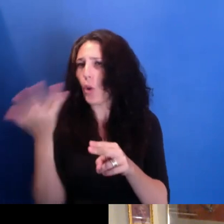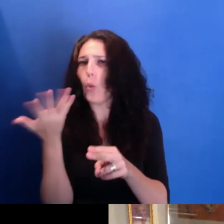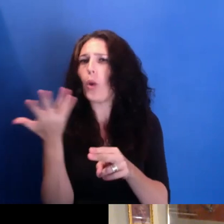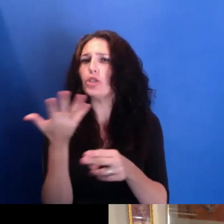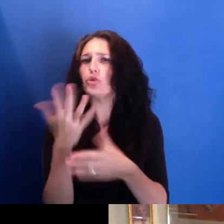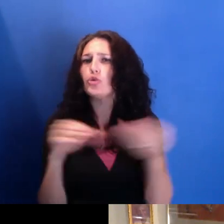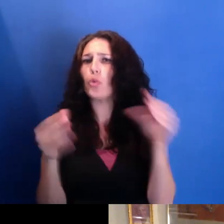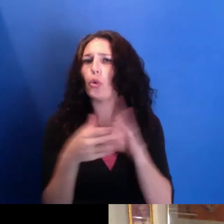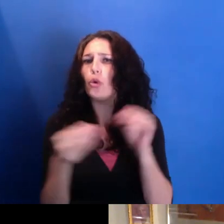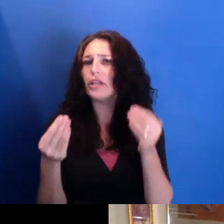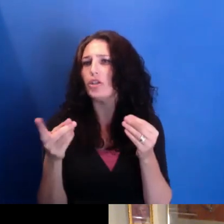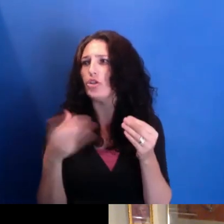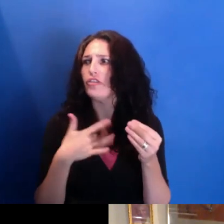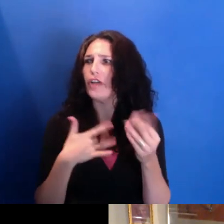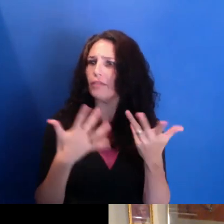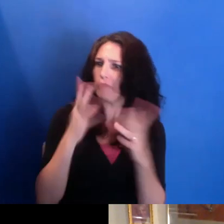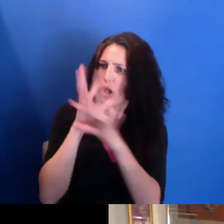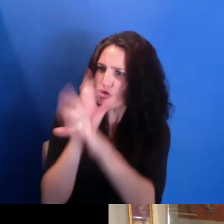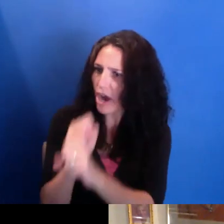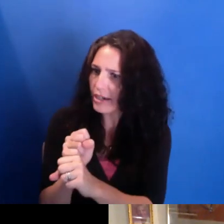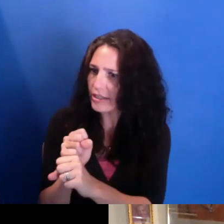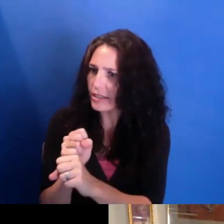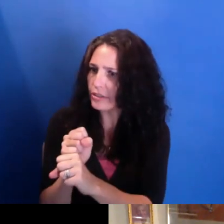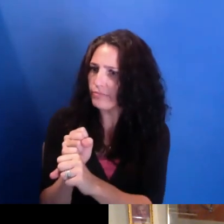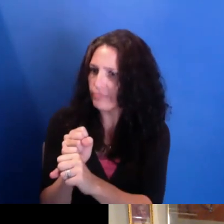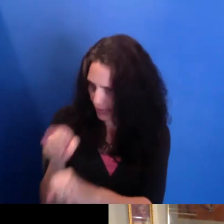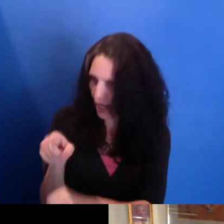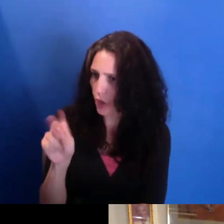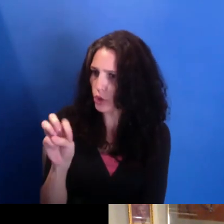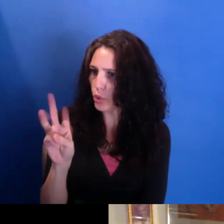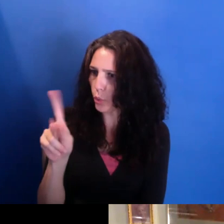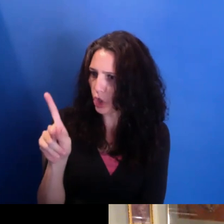to-- to Newark and to the Newarkive.